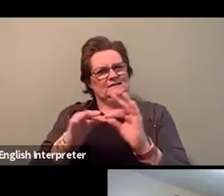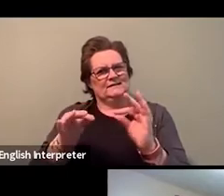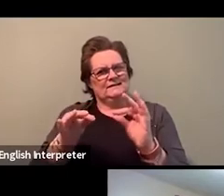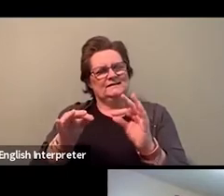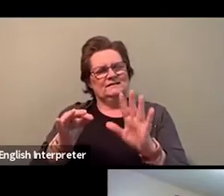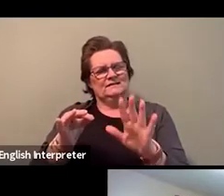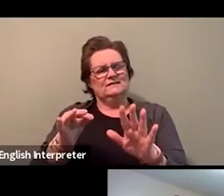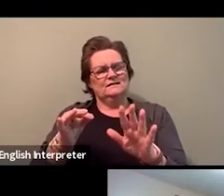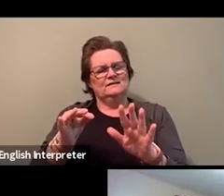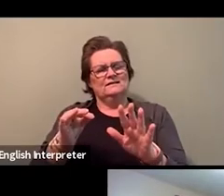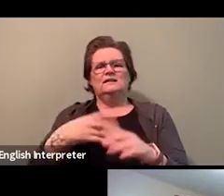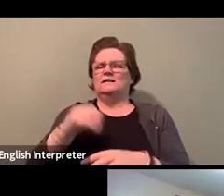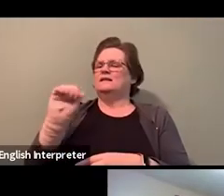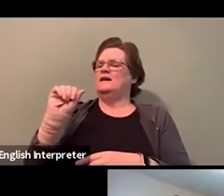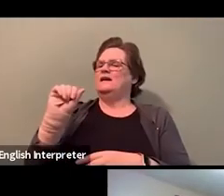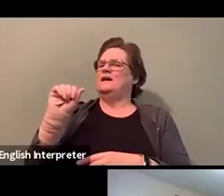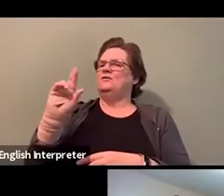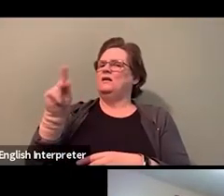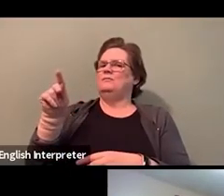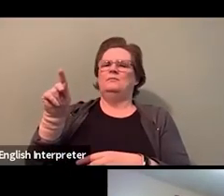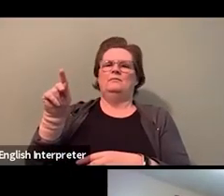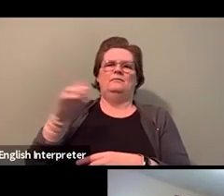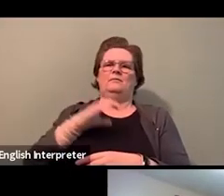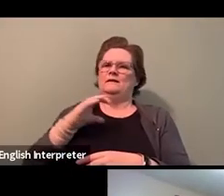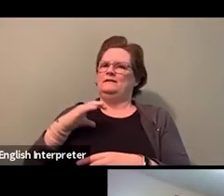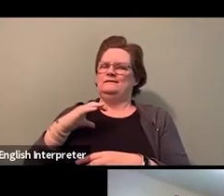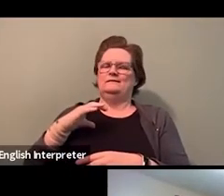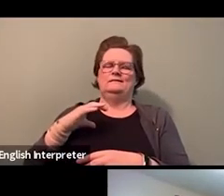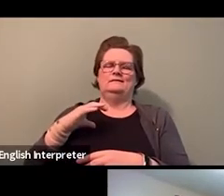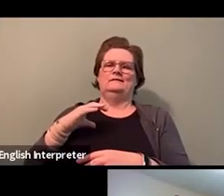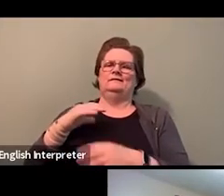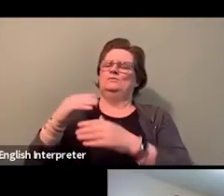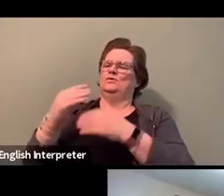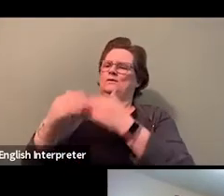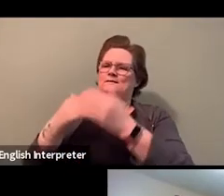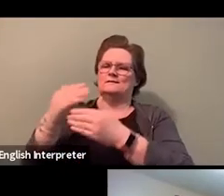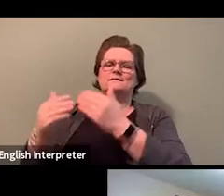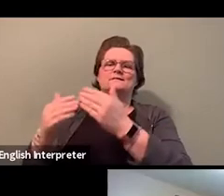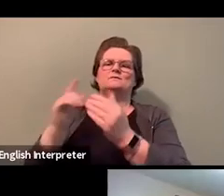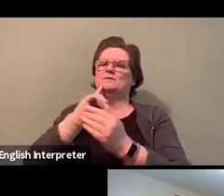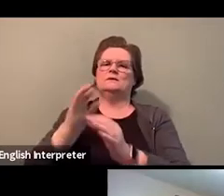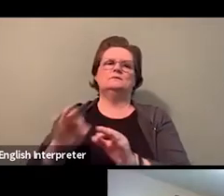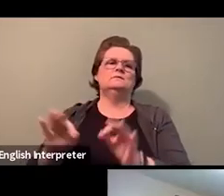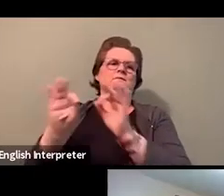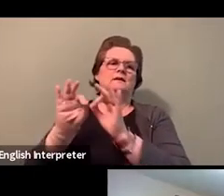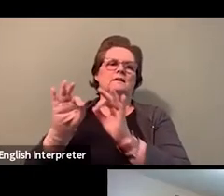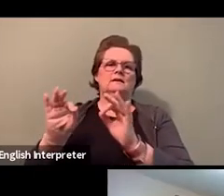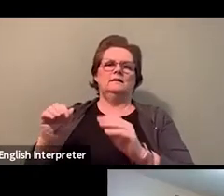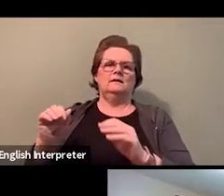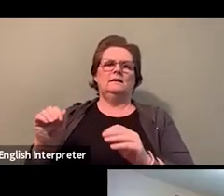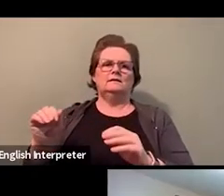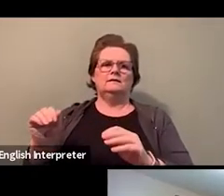and the AROAP process is so important, 'cause it's made us stop and really look at the way that we are doing things.